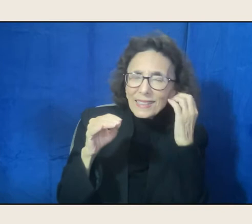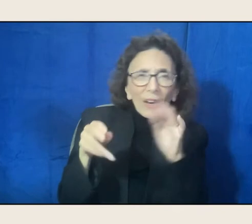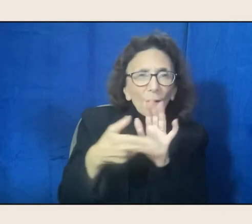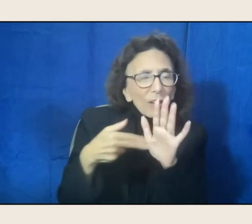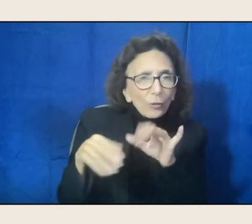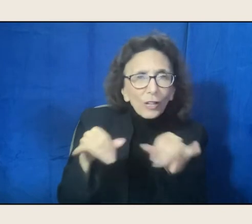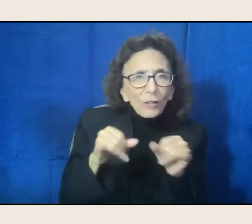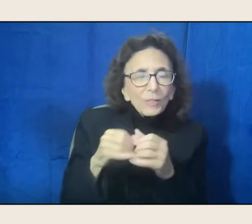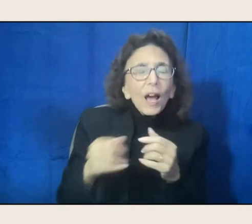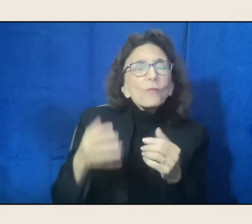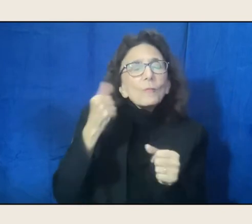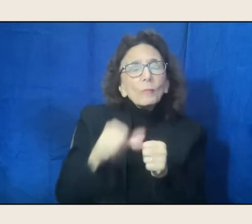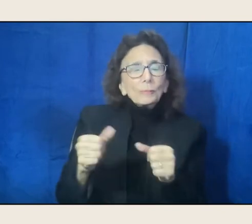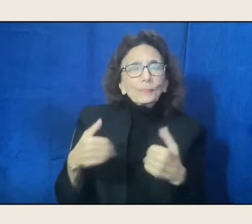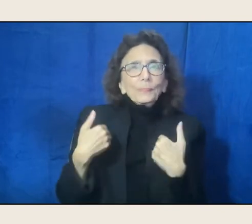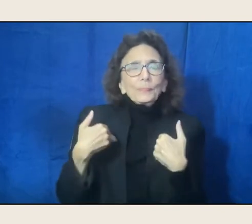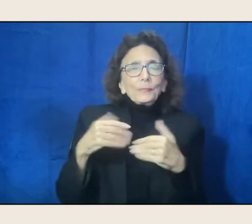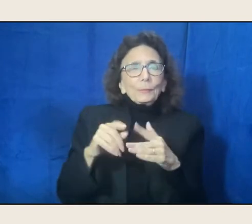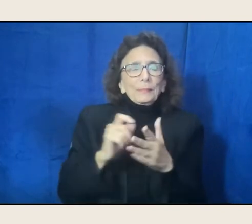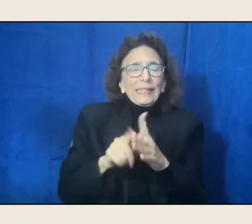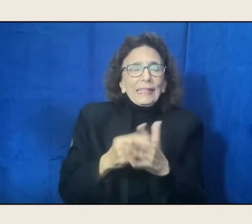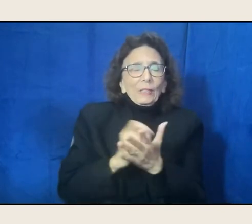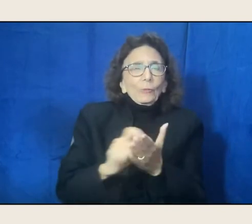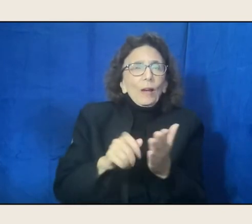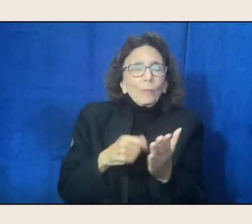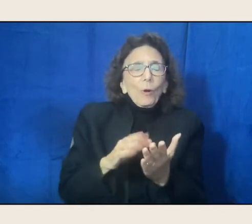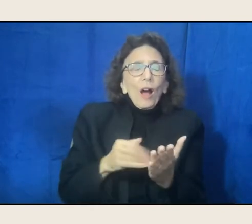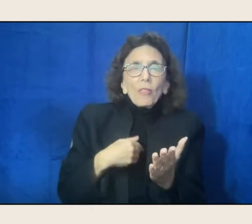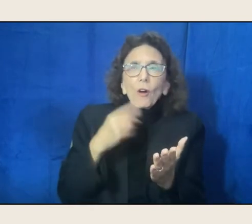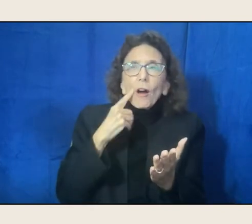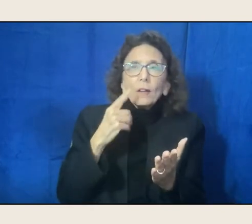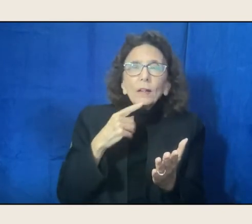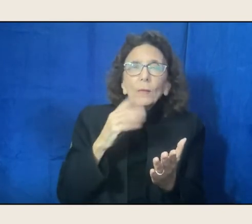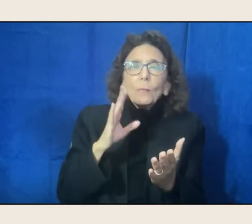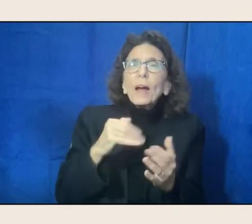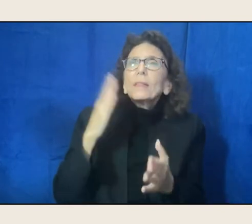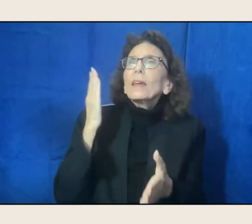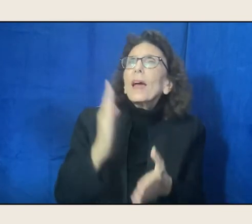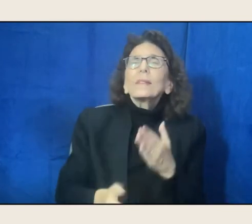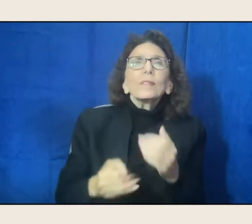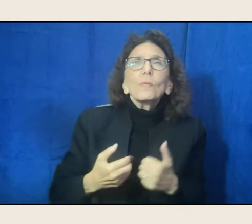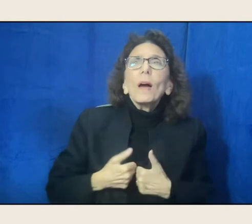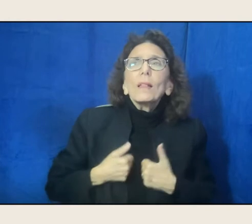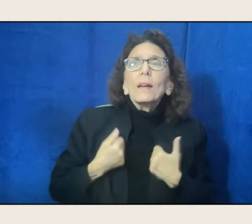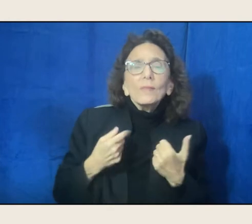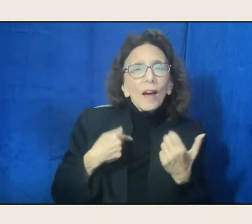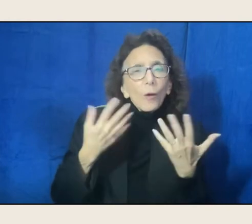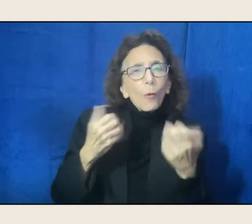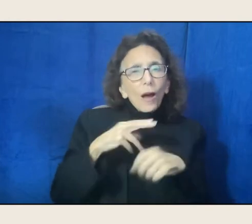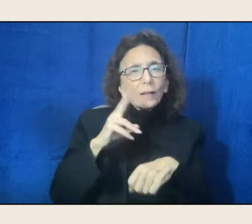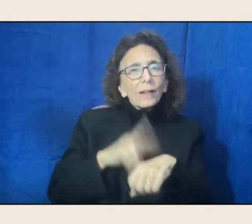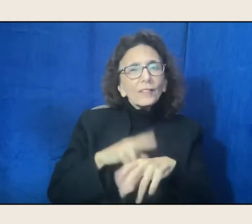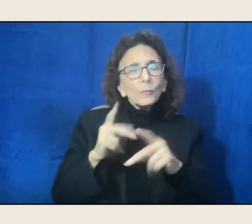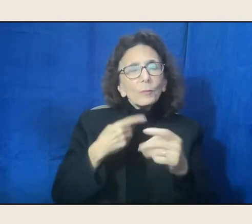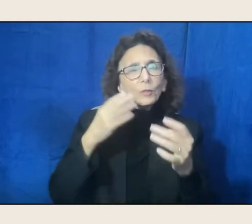thinking if, when I get to the end of my life, I want Native people to be seen as human beings.